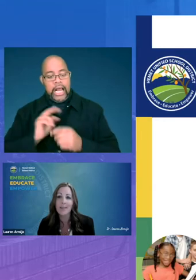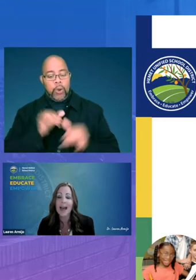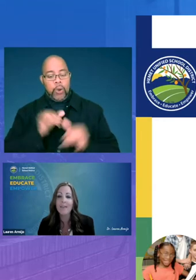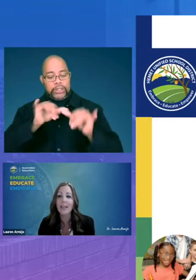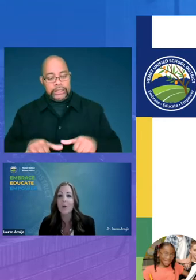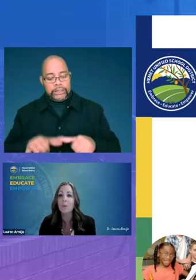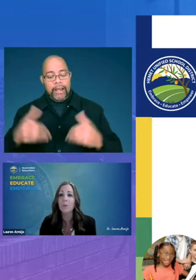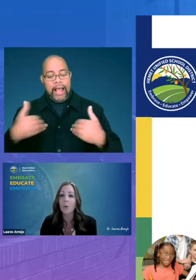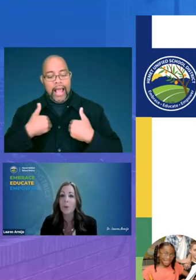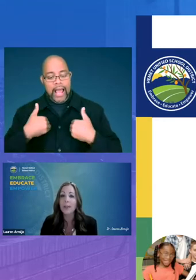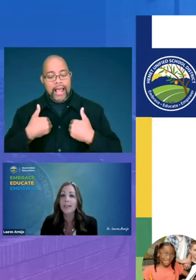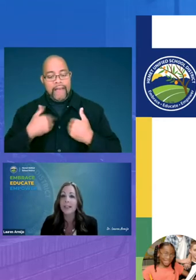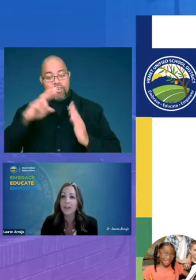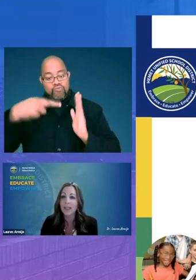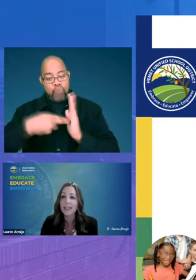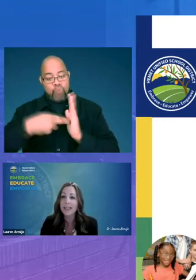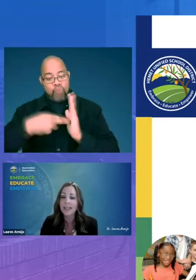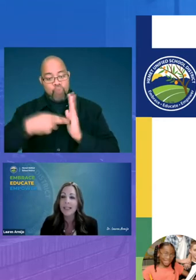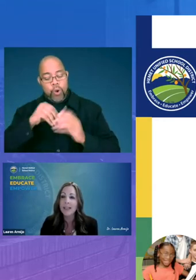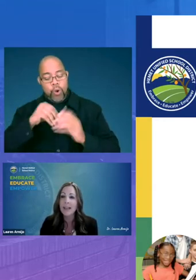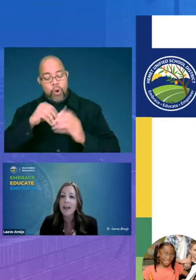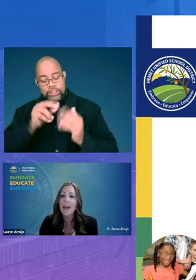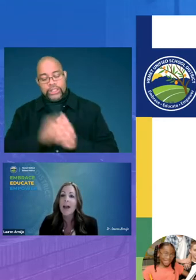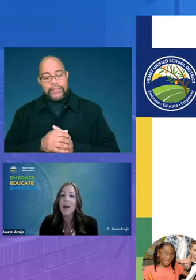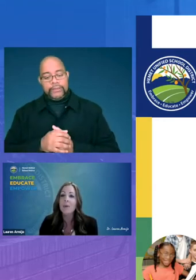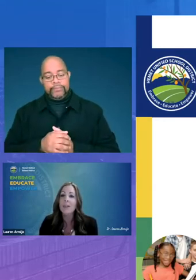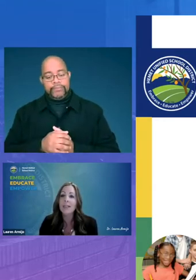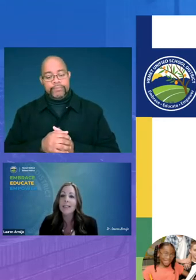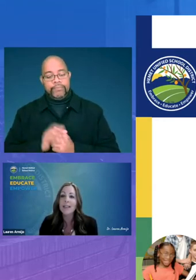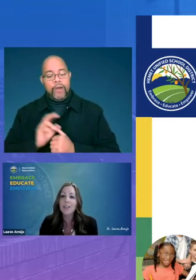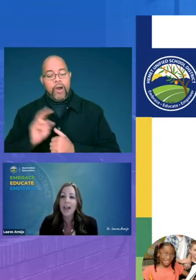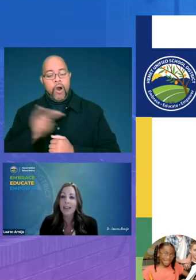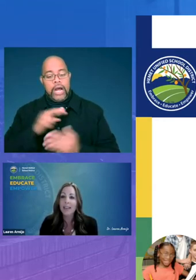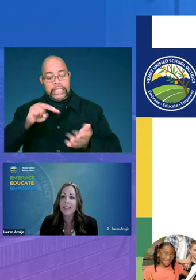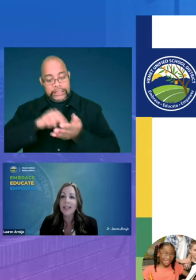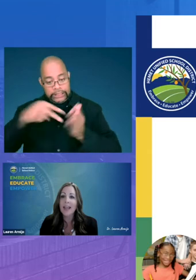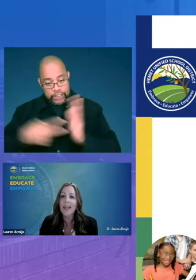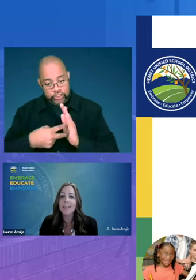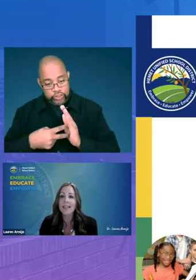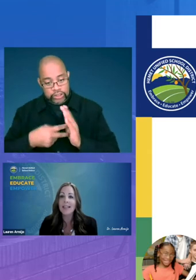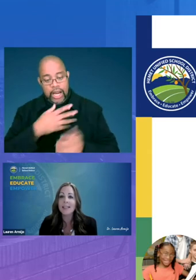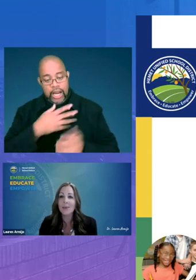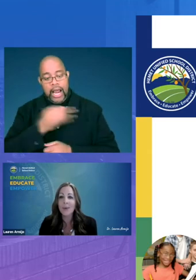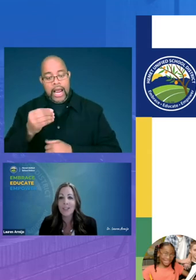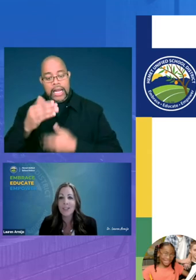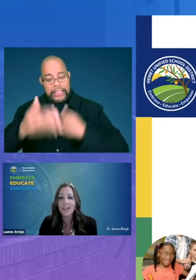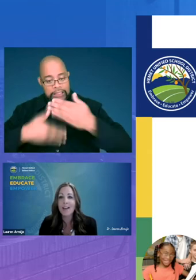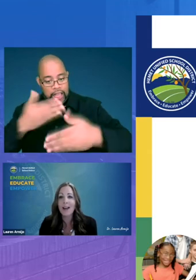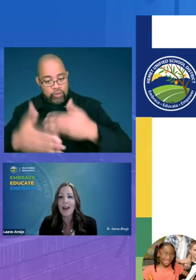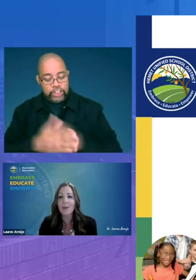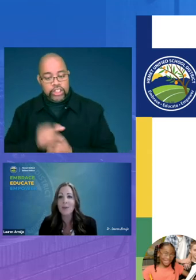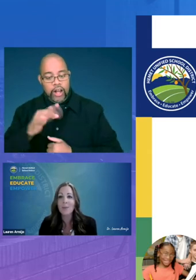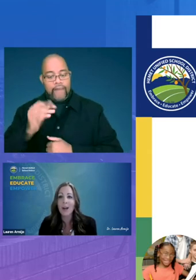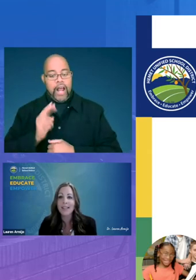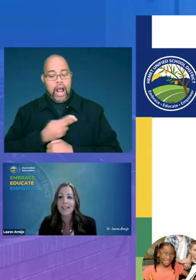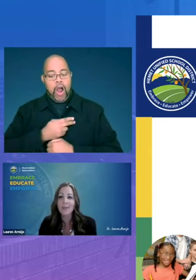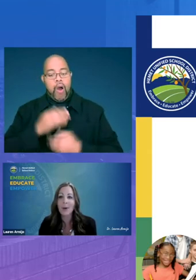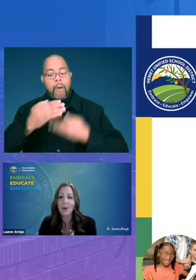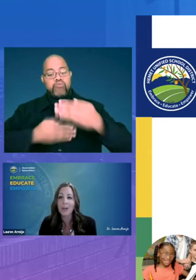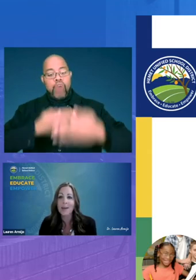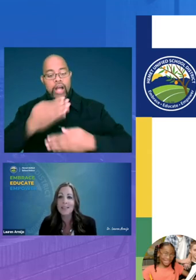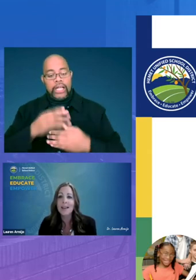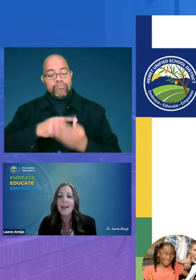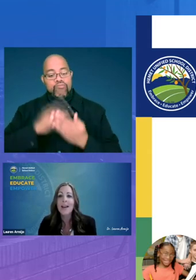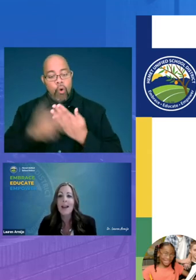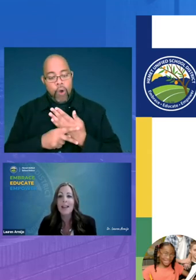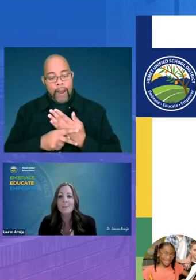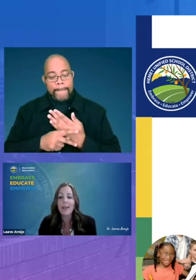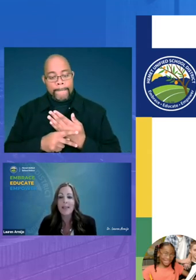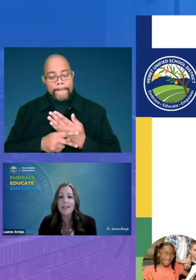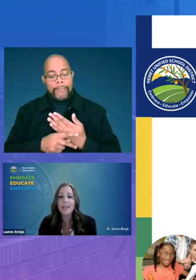having a role in literacy our intentionality and acceleration of our process and programs has been